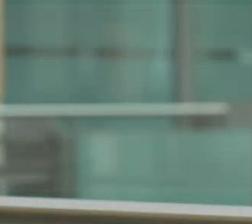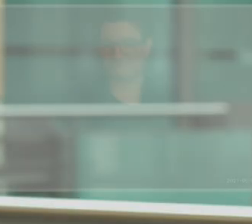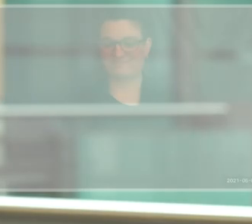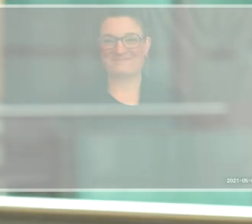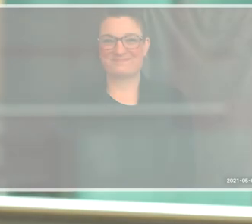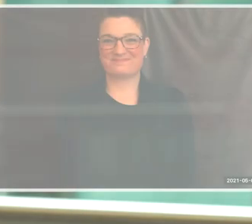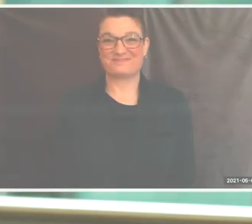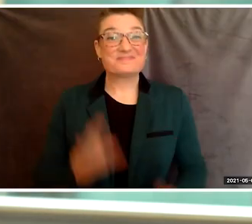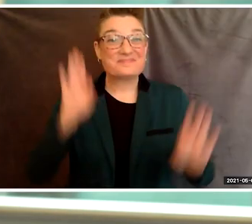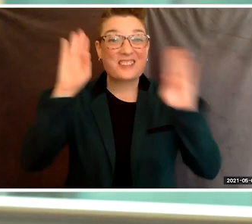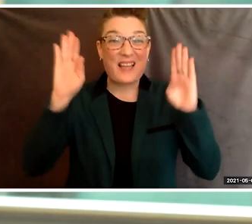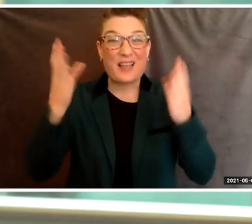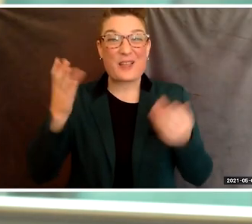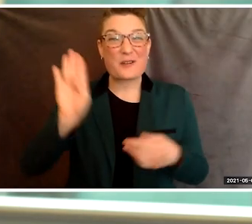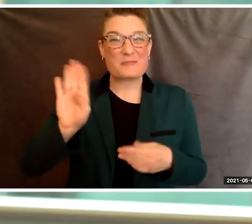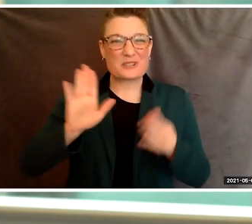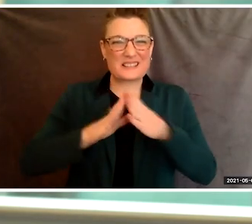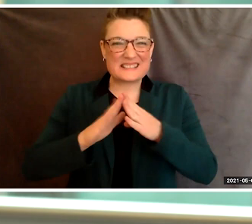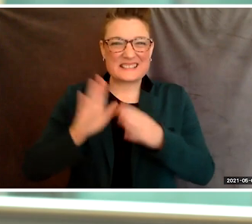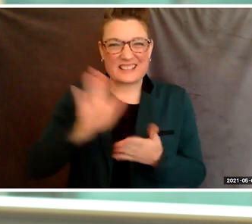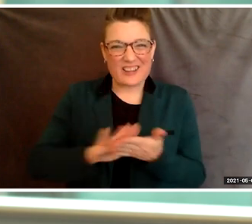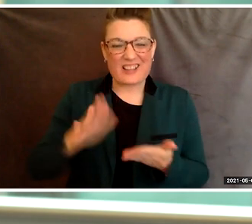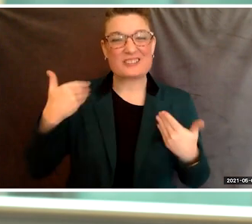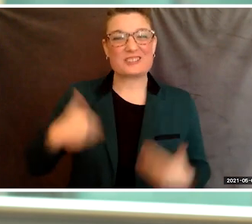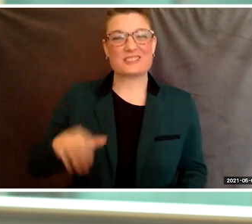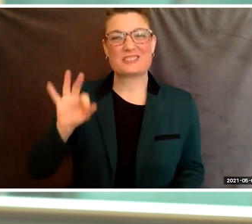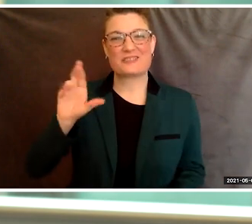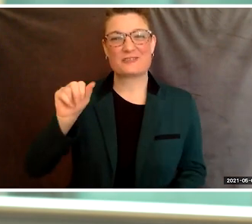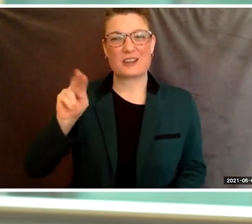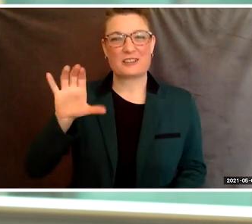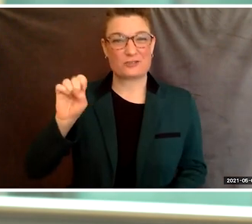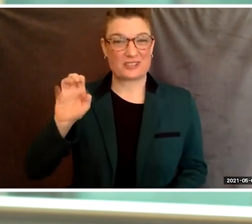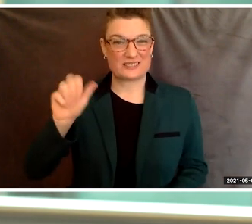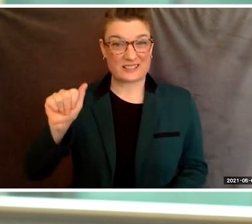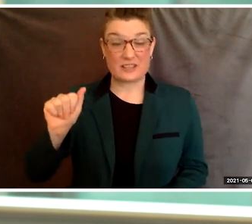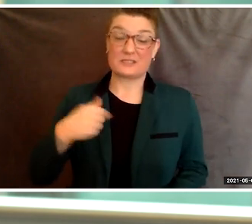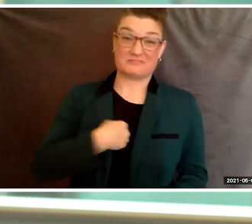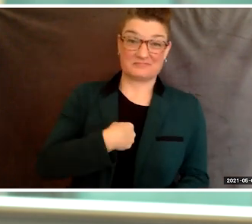Hello, Berkeley City College. My name is Francesca, and on behalf of myself and my classmates,